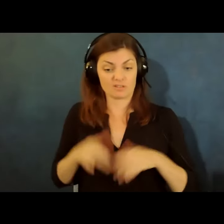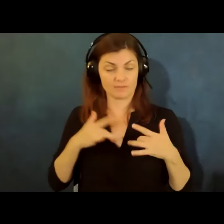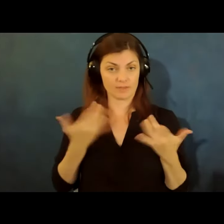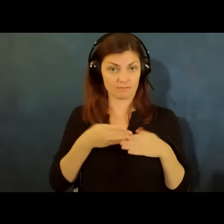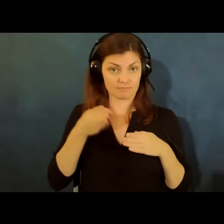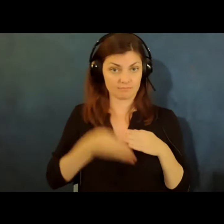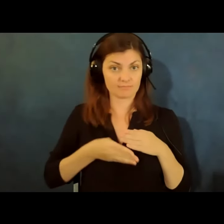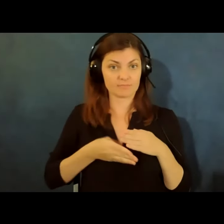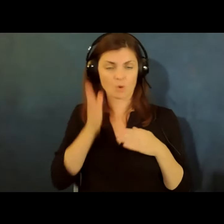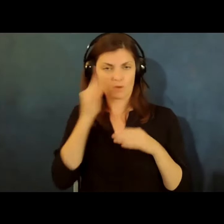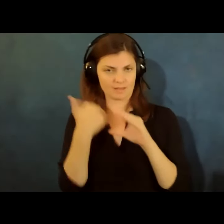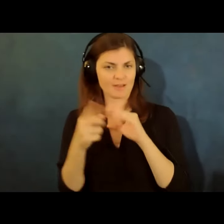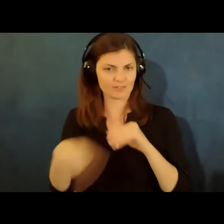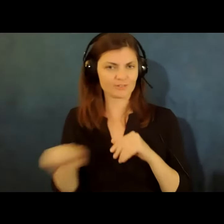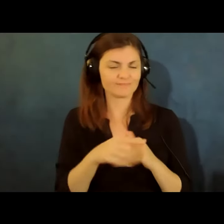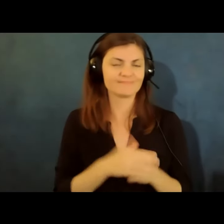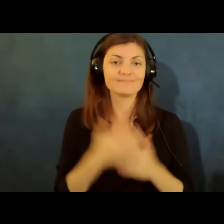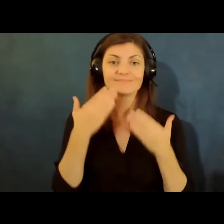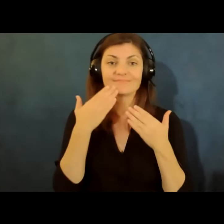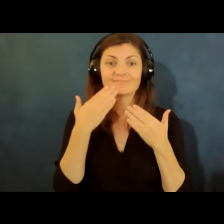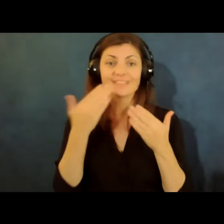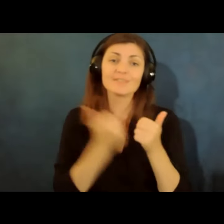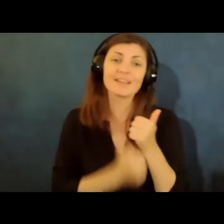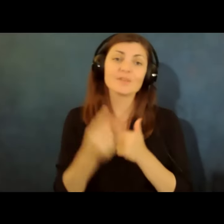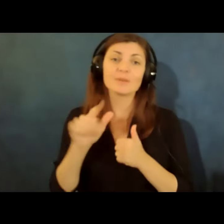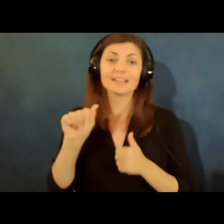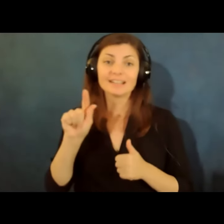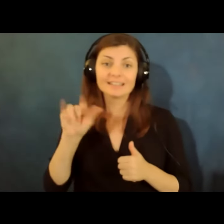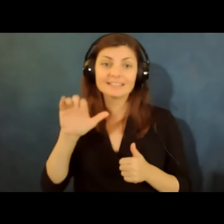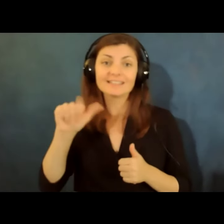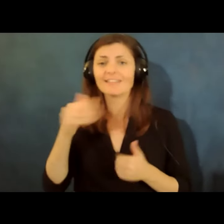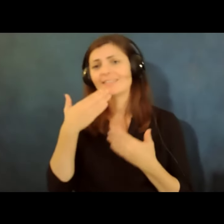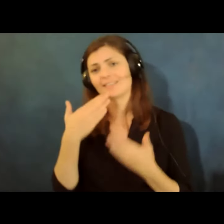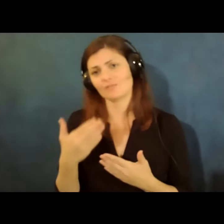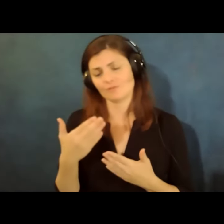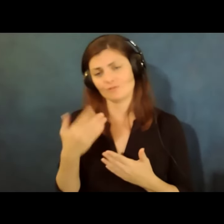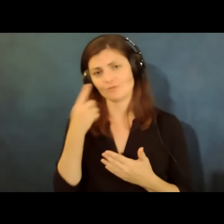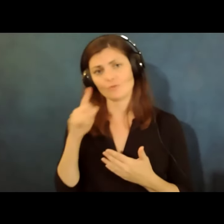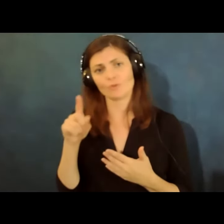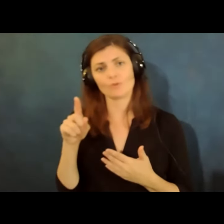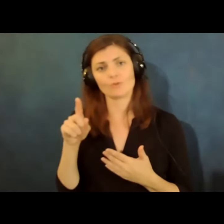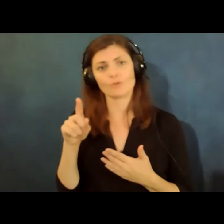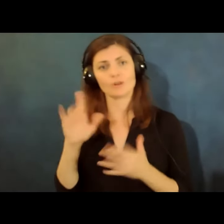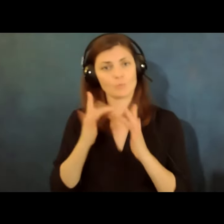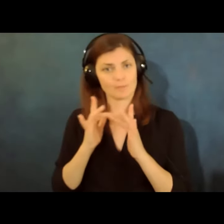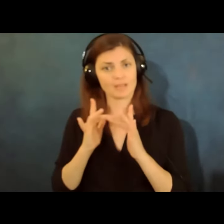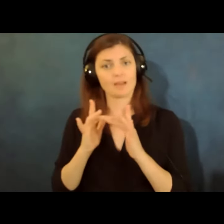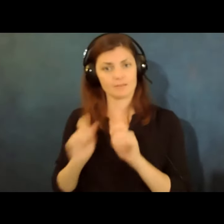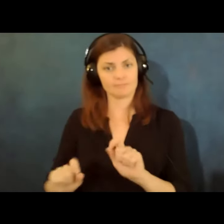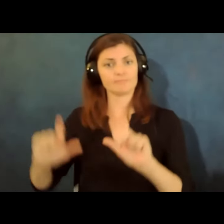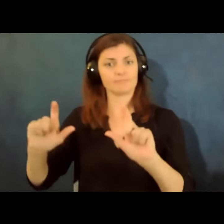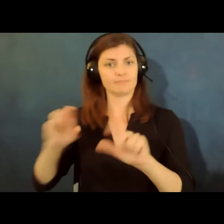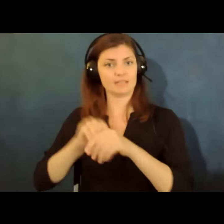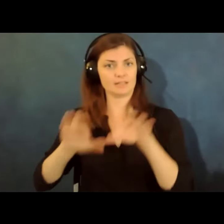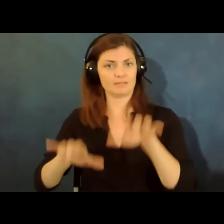and thank you everyone for alicia thank you for putting in the website here and then our linkedin